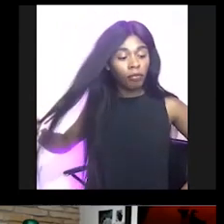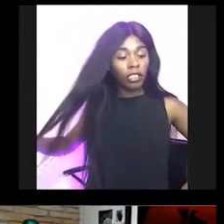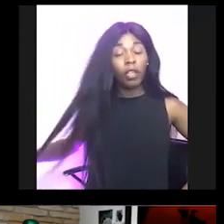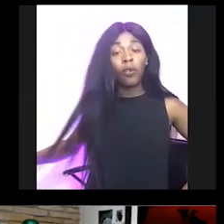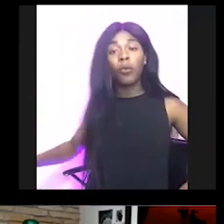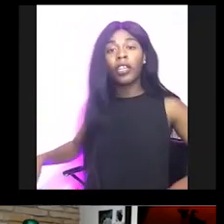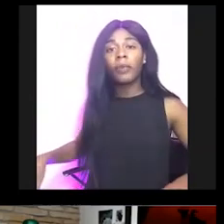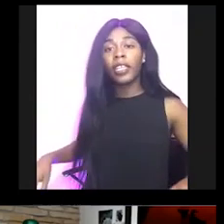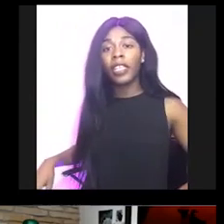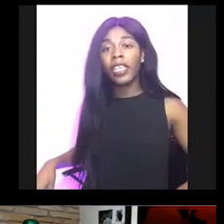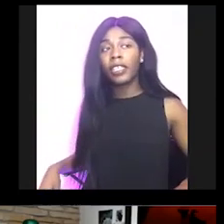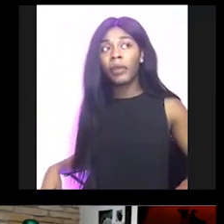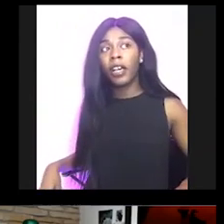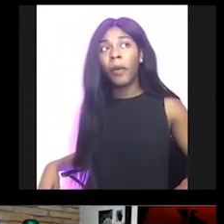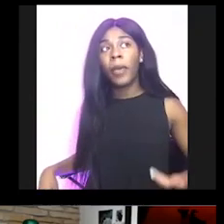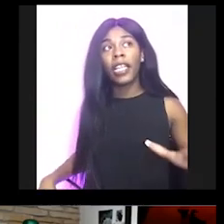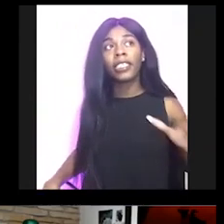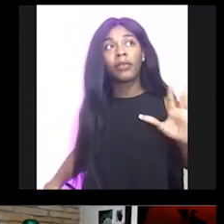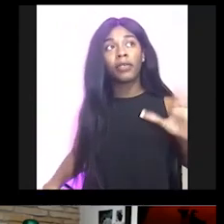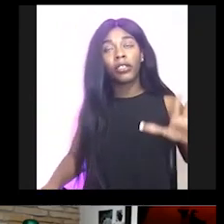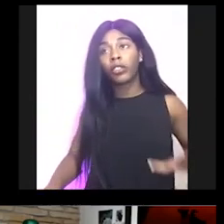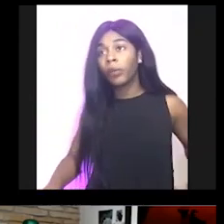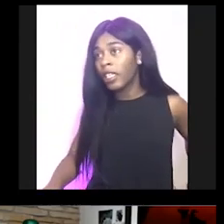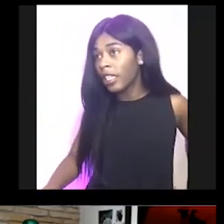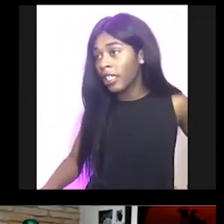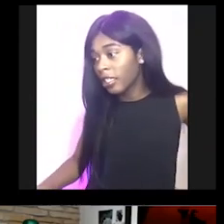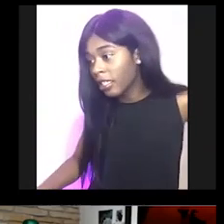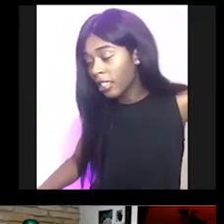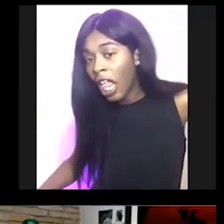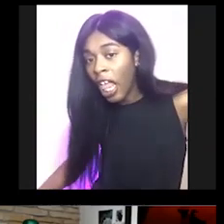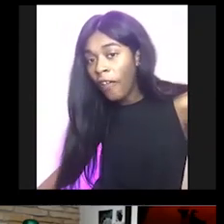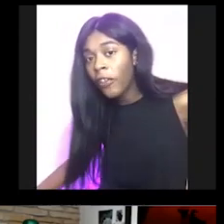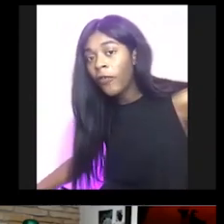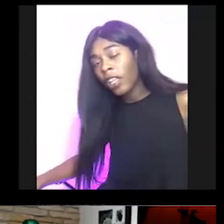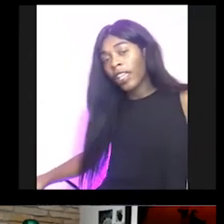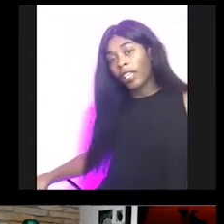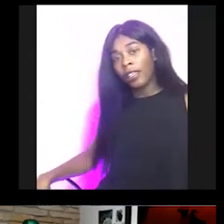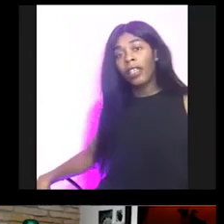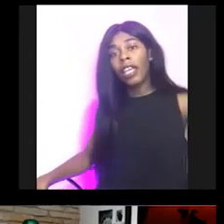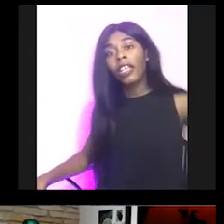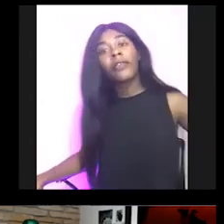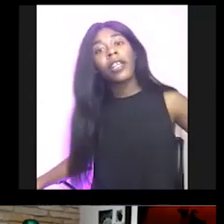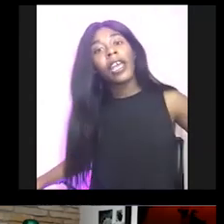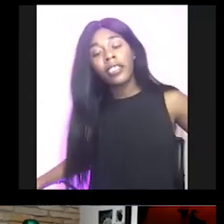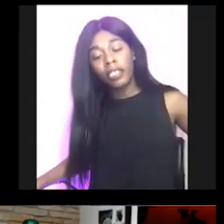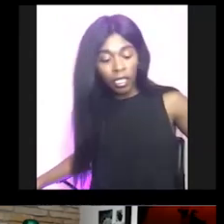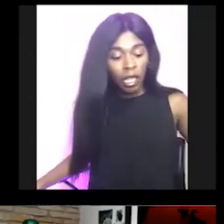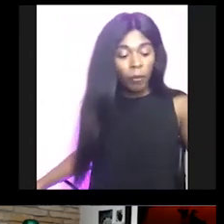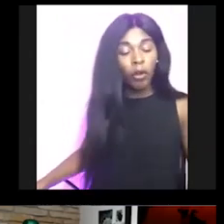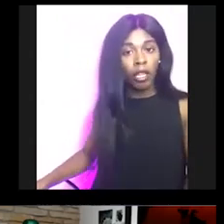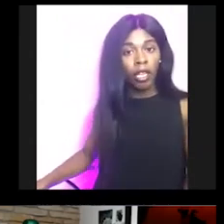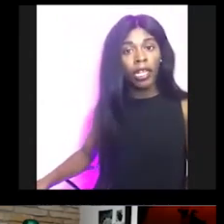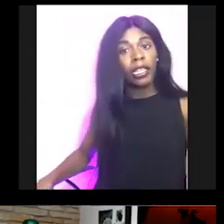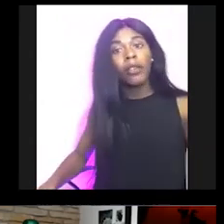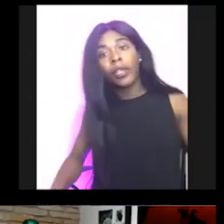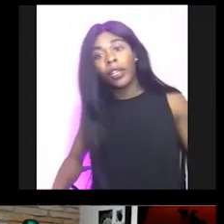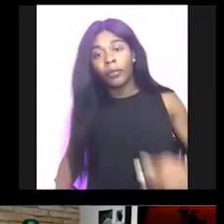So one of the big things about balancing with social media is if you feel like can get a negative reaction, more than likely it will.